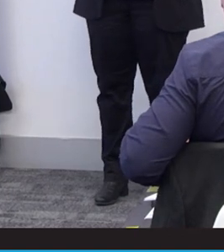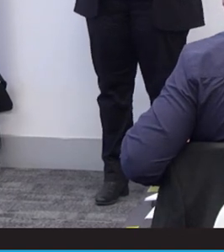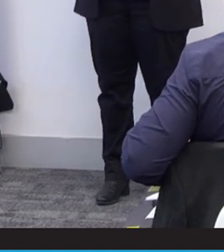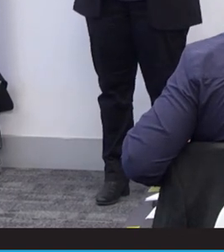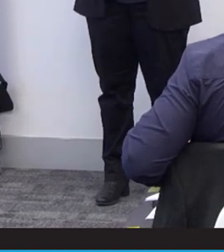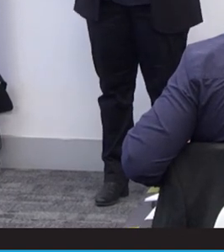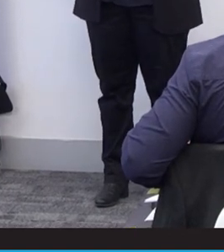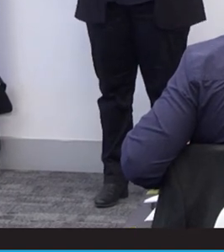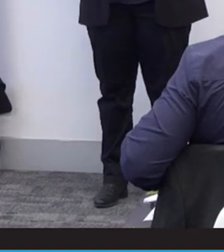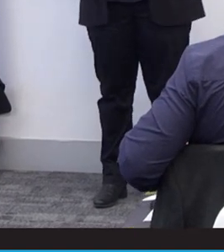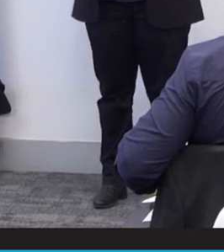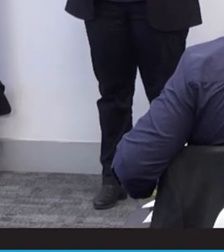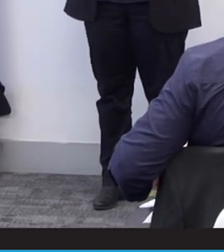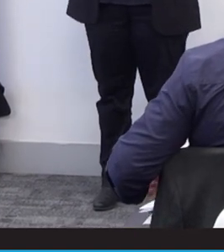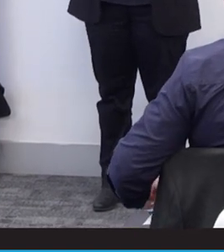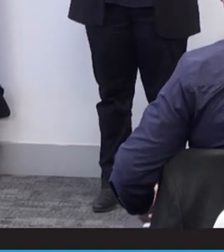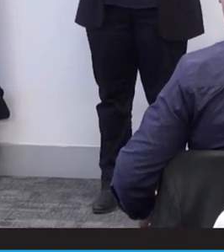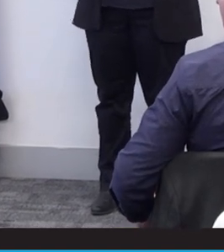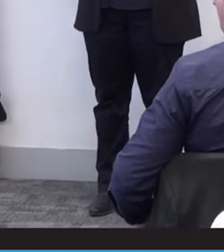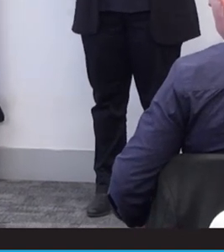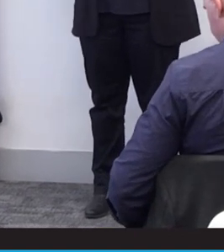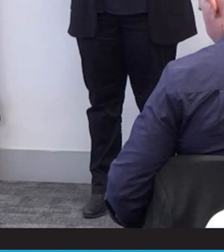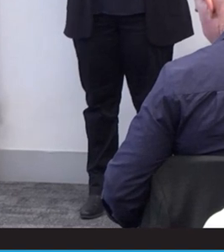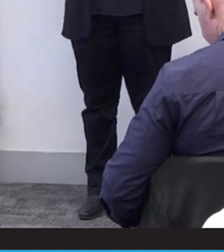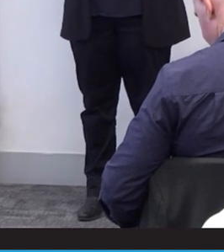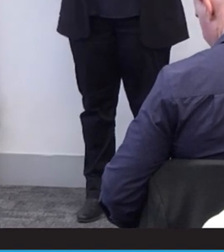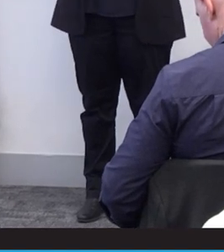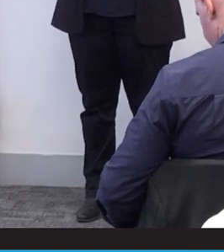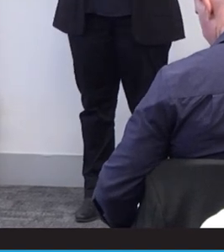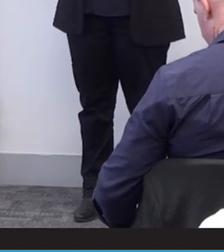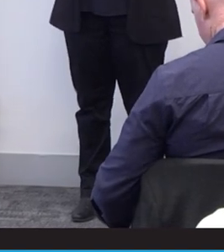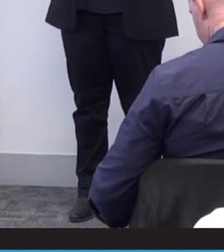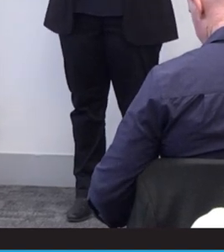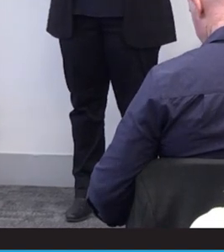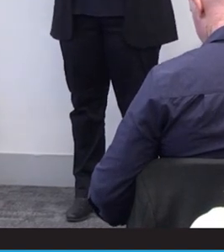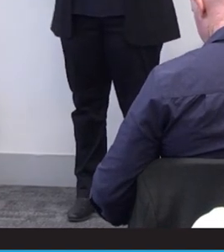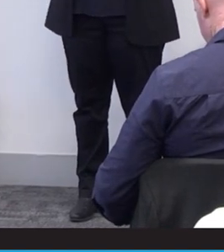of those around me. Low expectations and low value placed on people with disabilities is something I